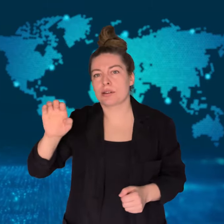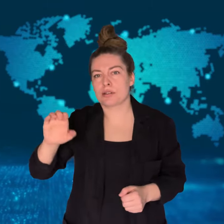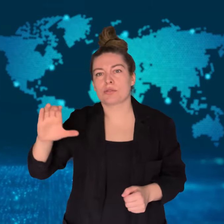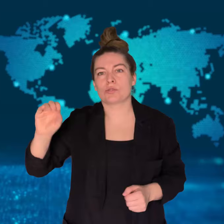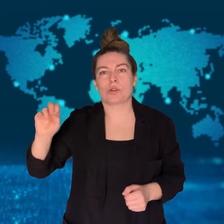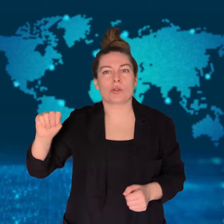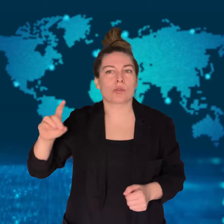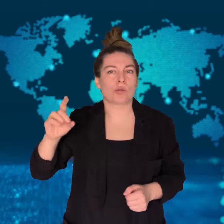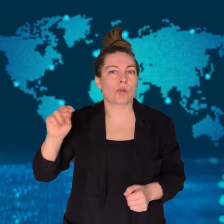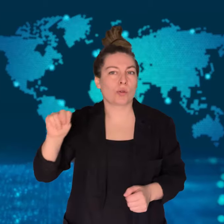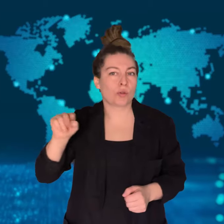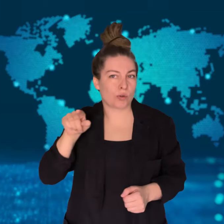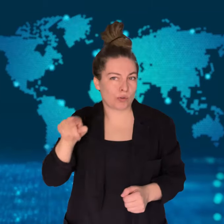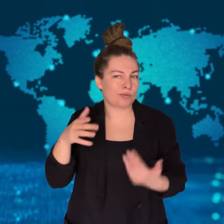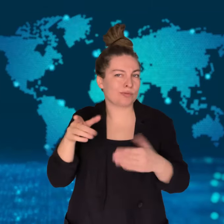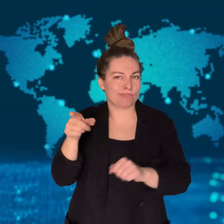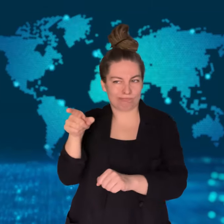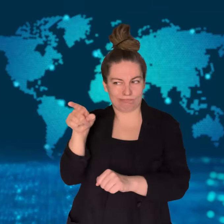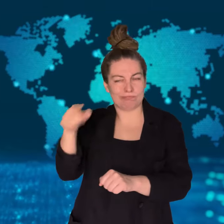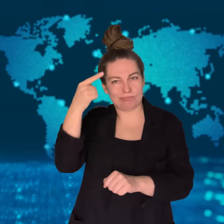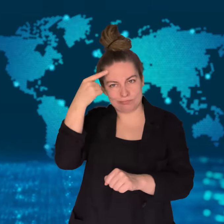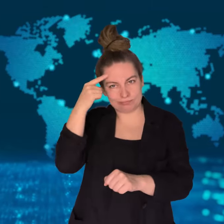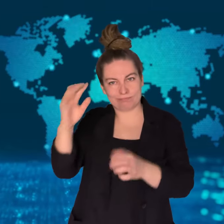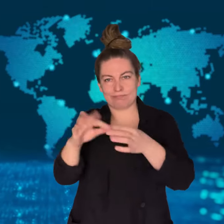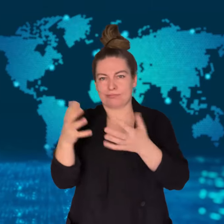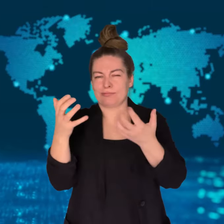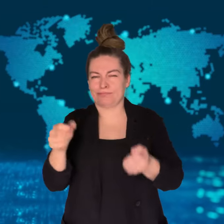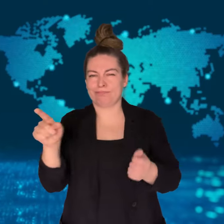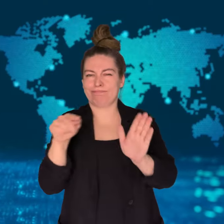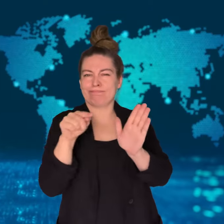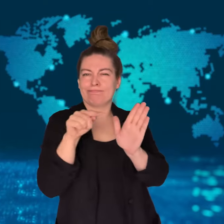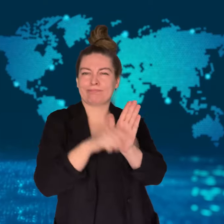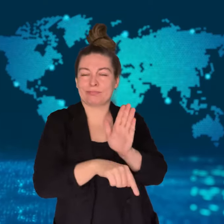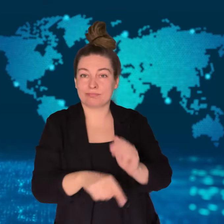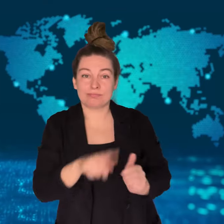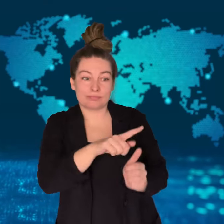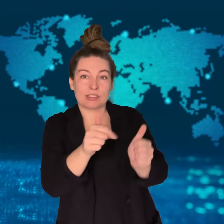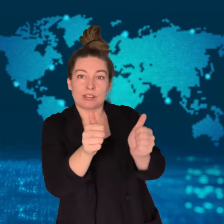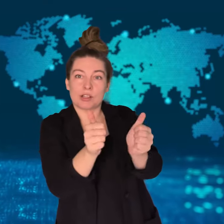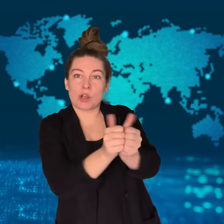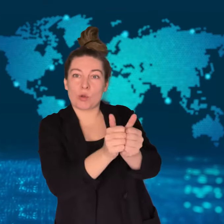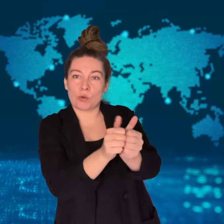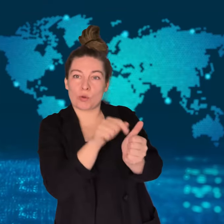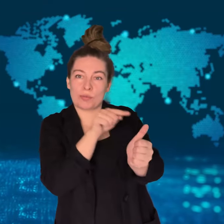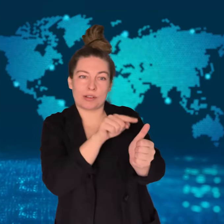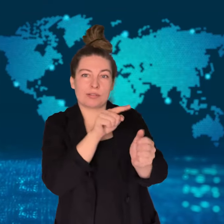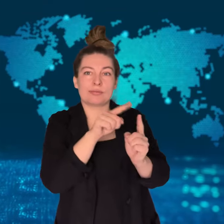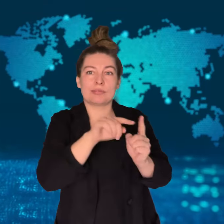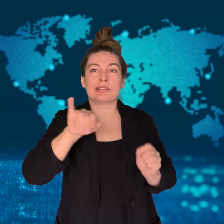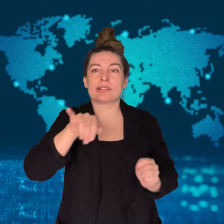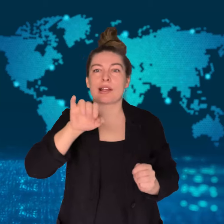in the alleged murders.